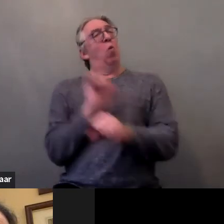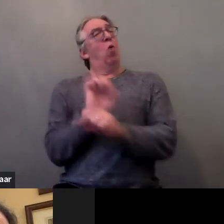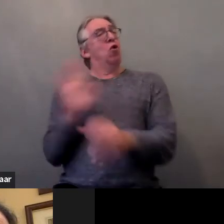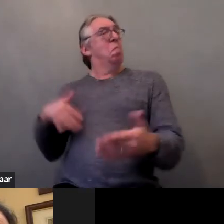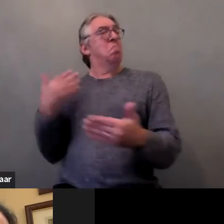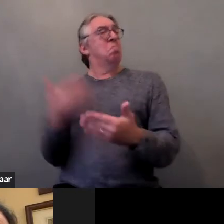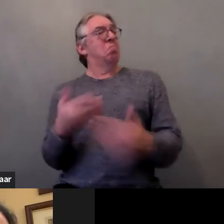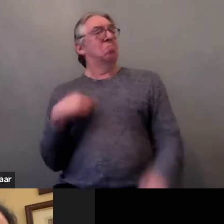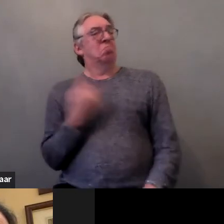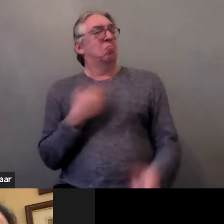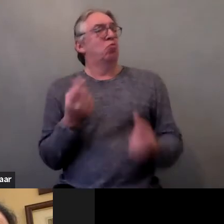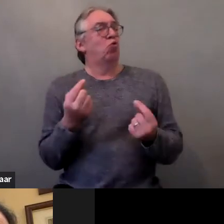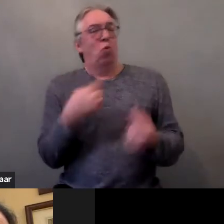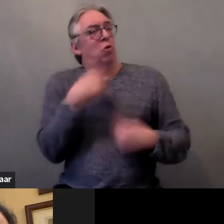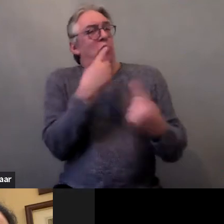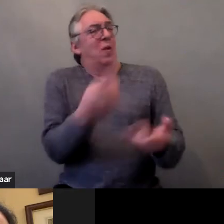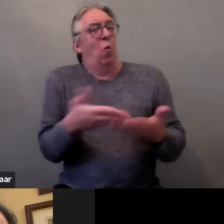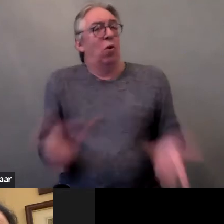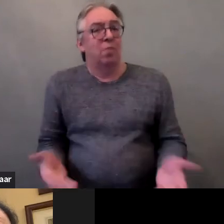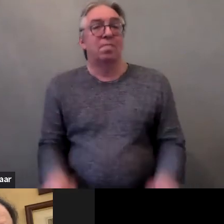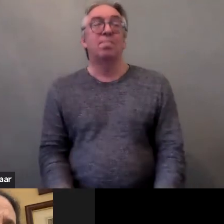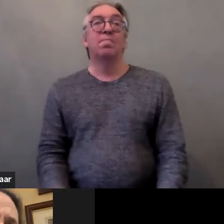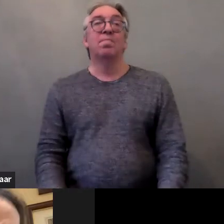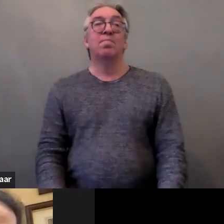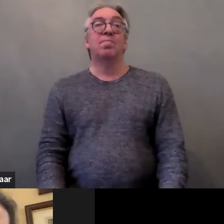in these two countries, and how GREVIO works to have an idea.